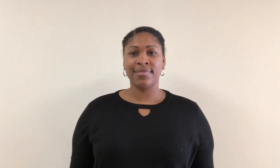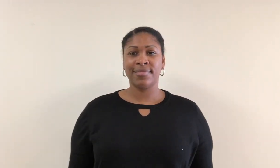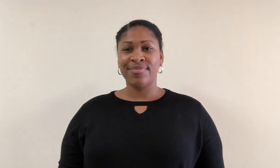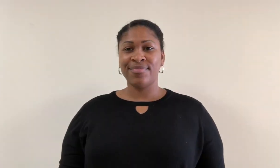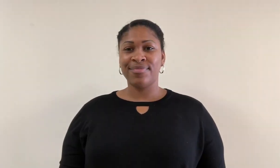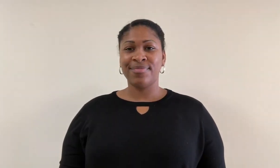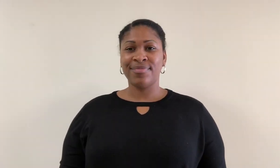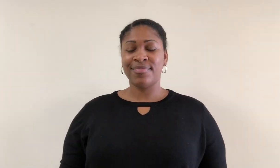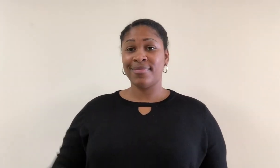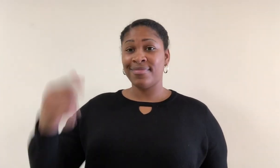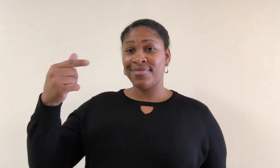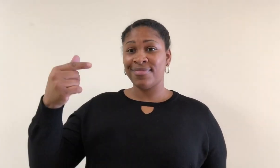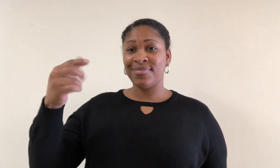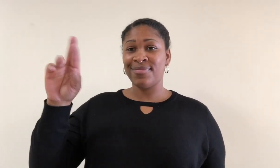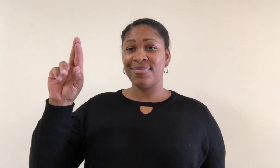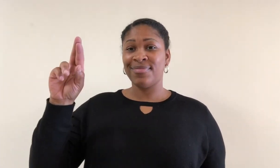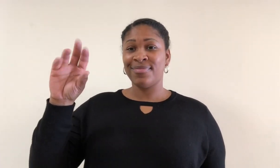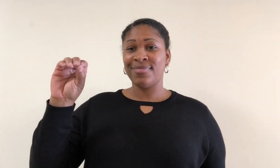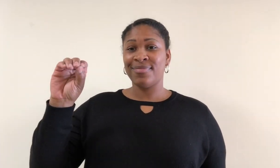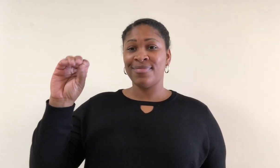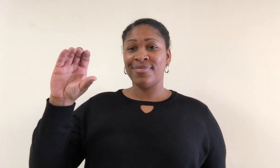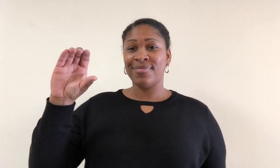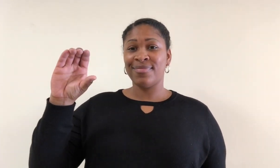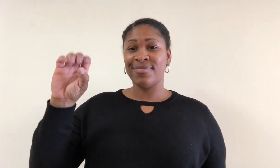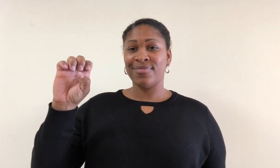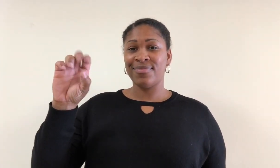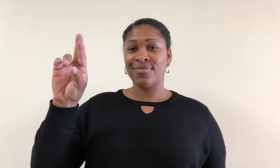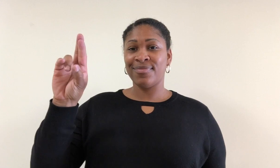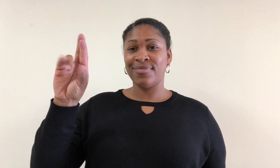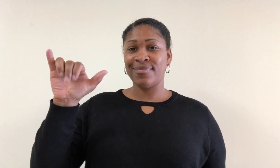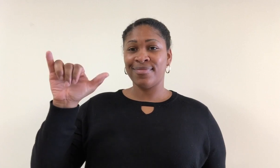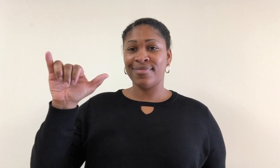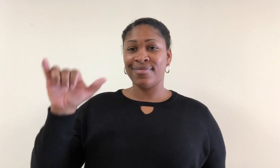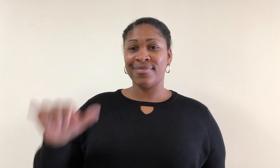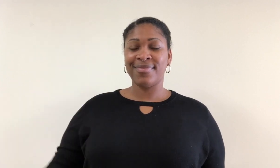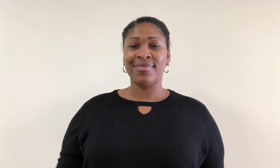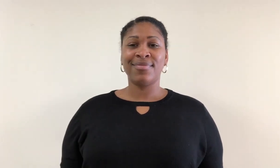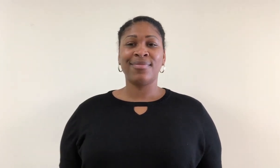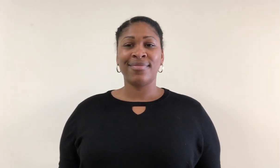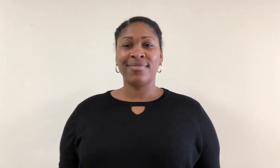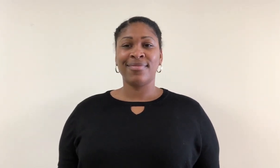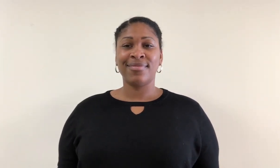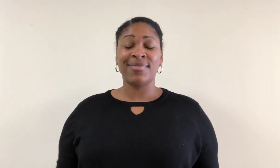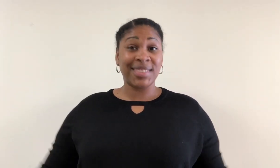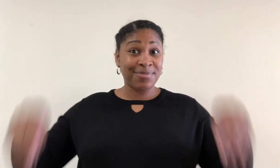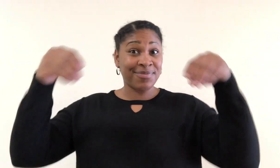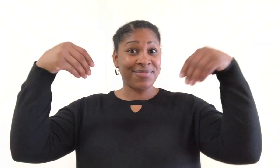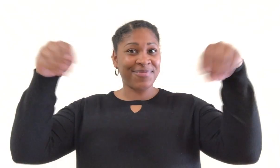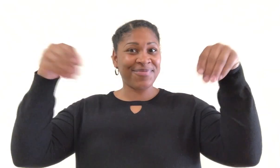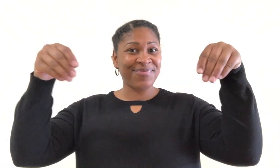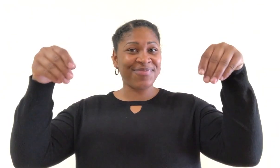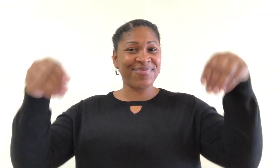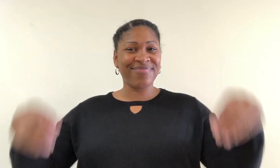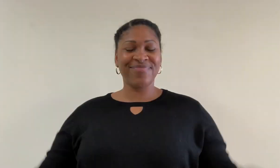Grocery